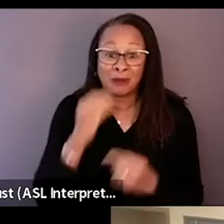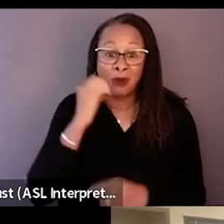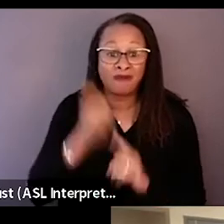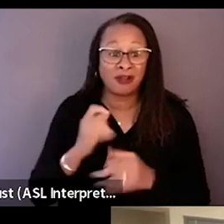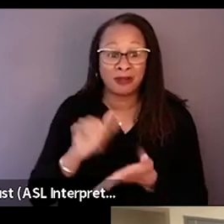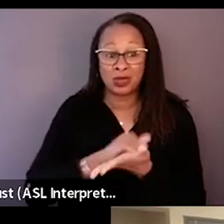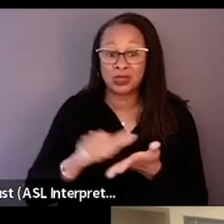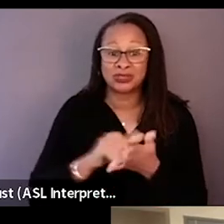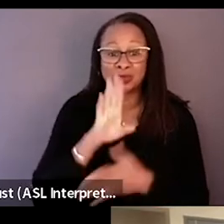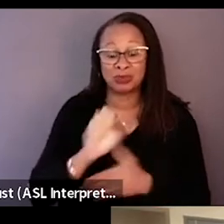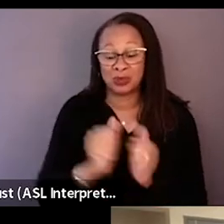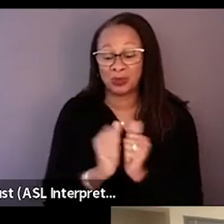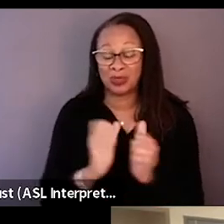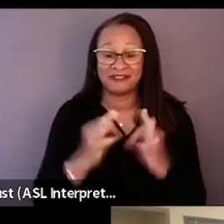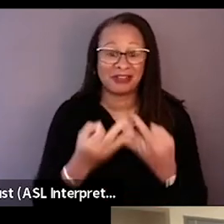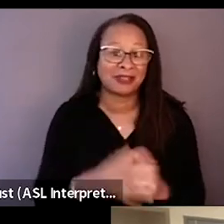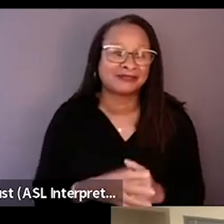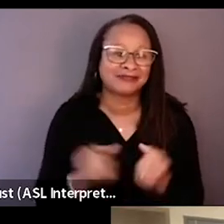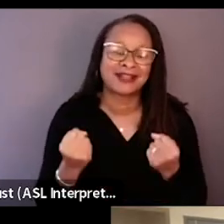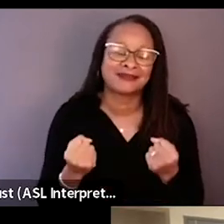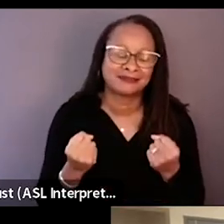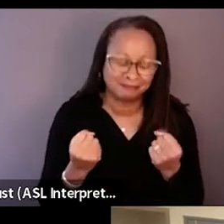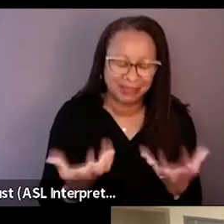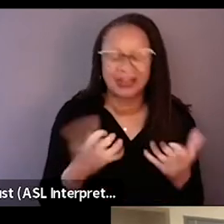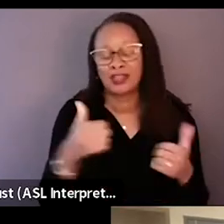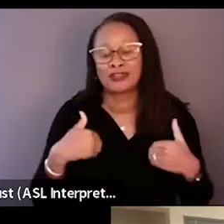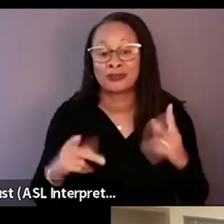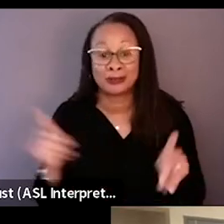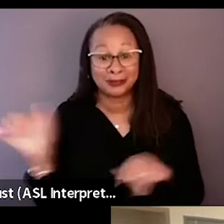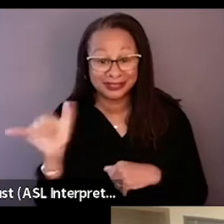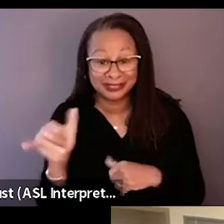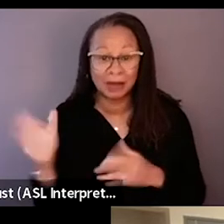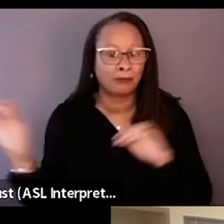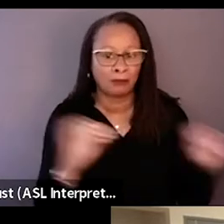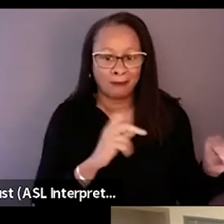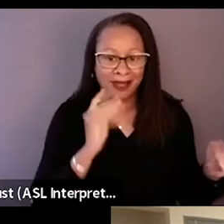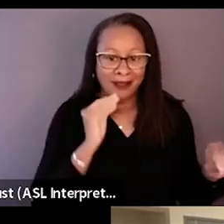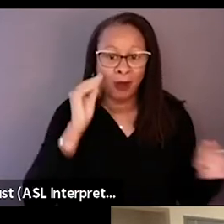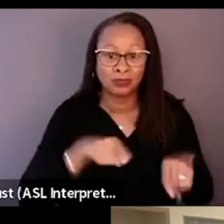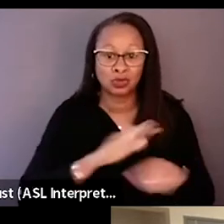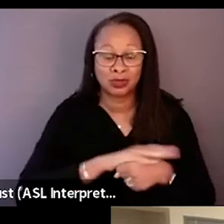to just be with family, just like so many other young adults did during the pandemic. And so I knew it was like an interesting time